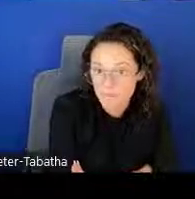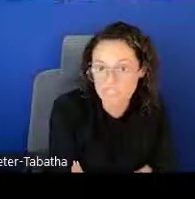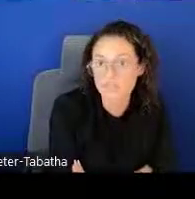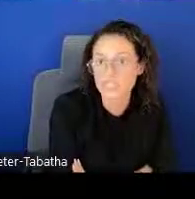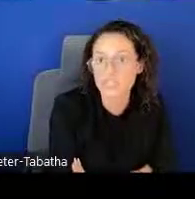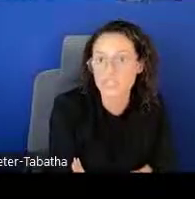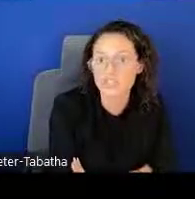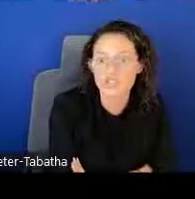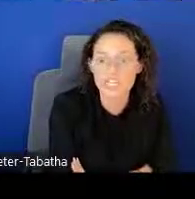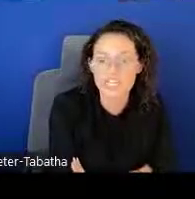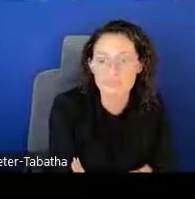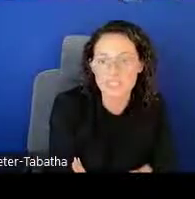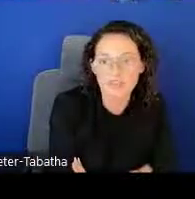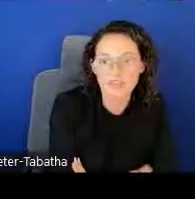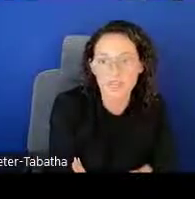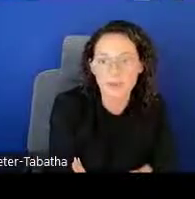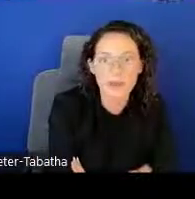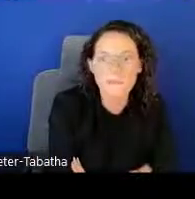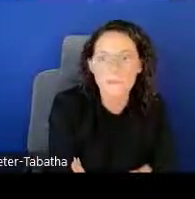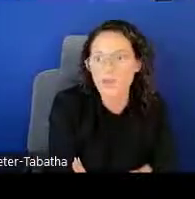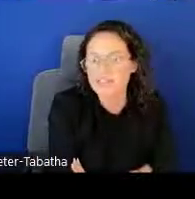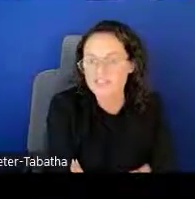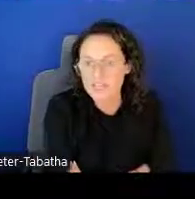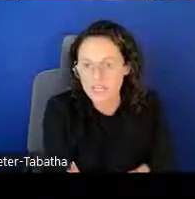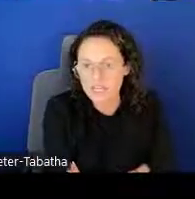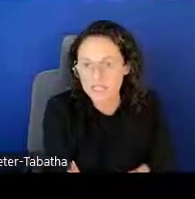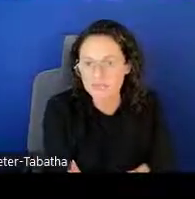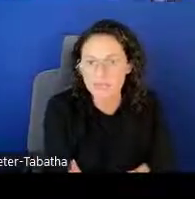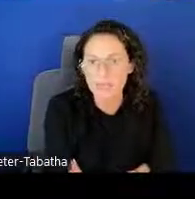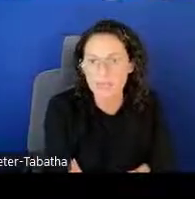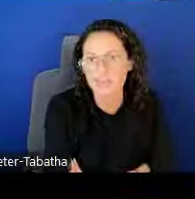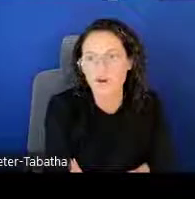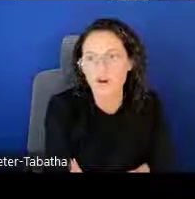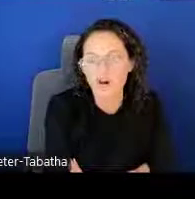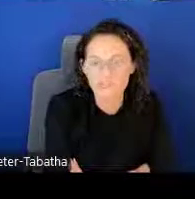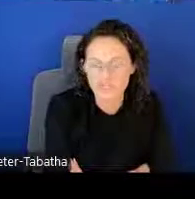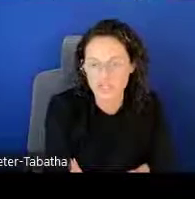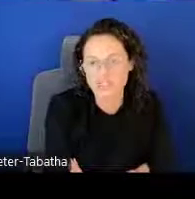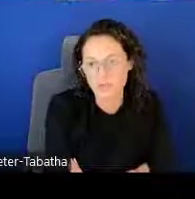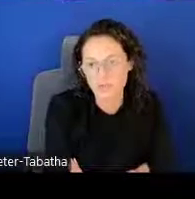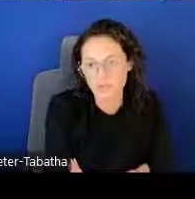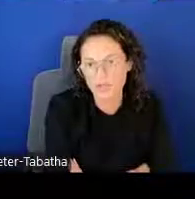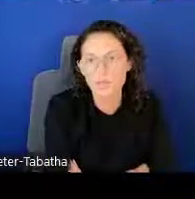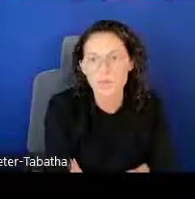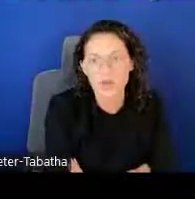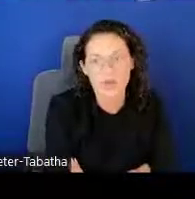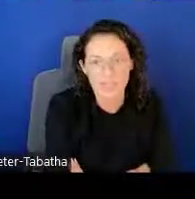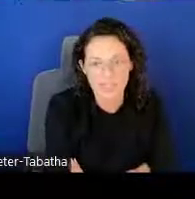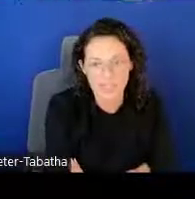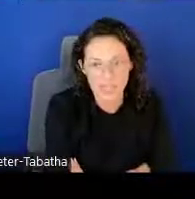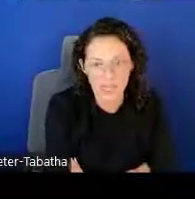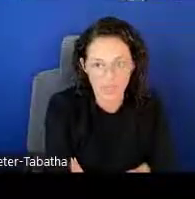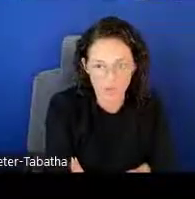possibly during specific points of the year. Maybe they're off during summer. That is not eligible.